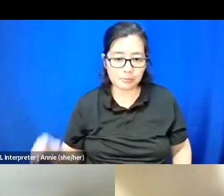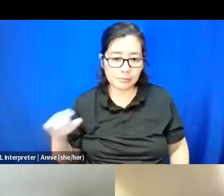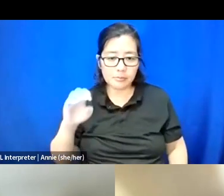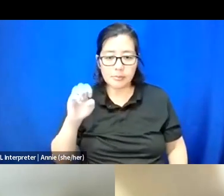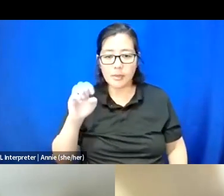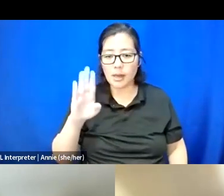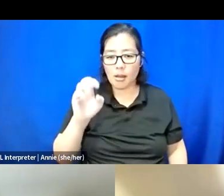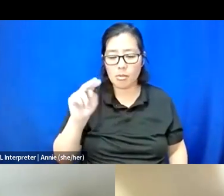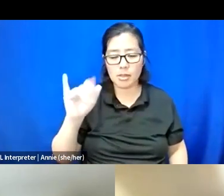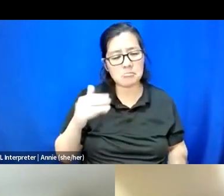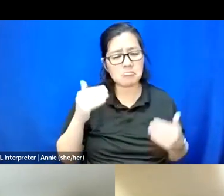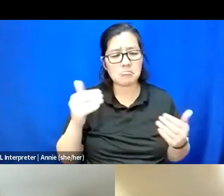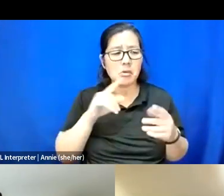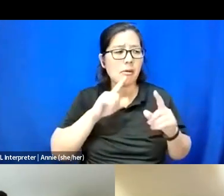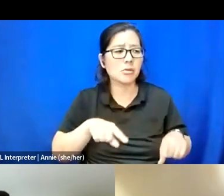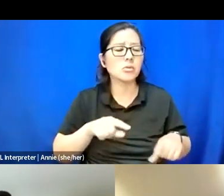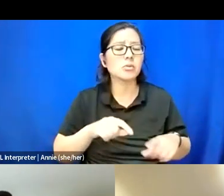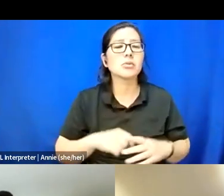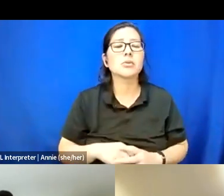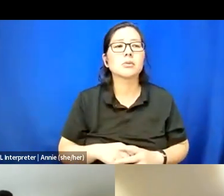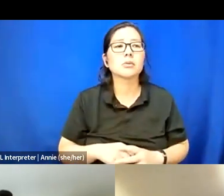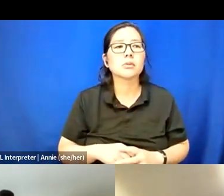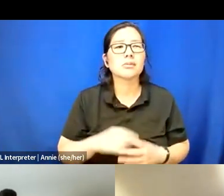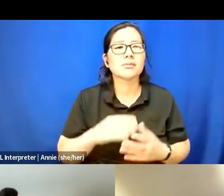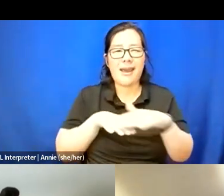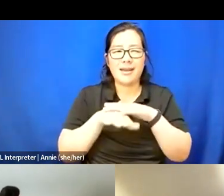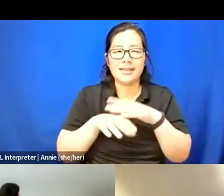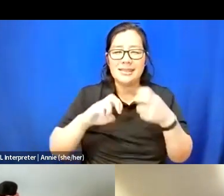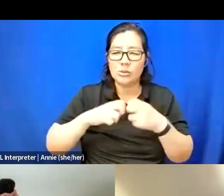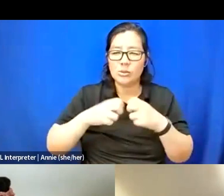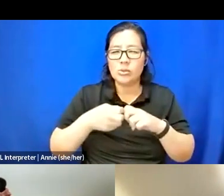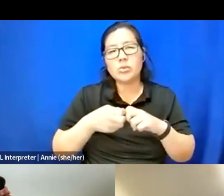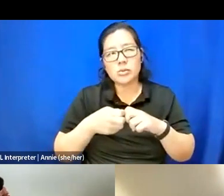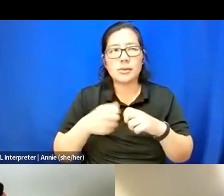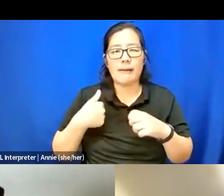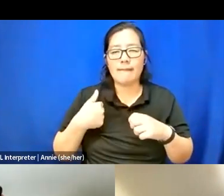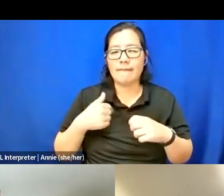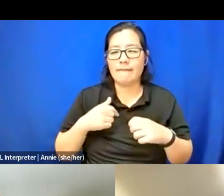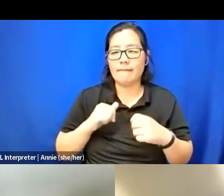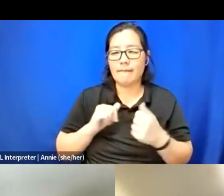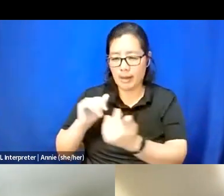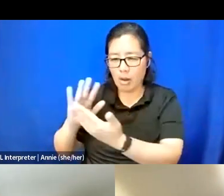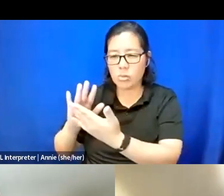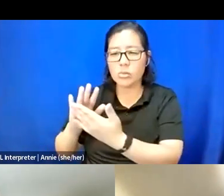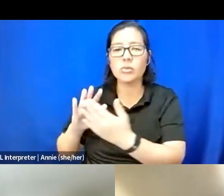Some access issues that I think I've encountered when building community, yeah,